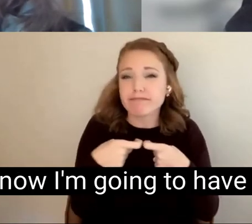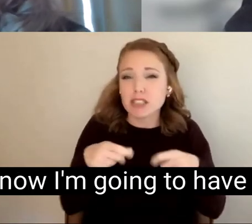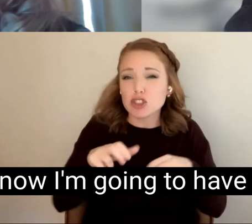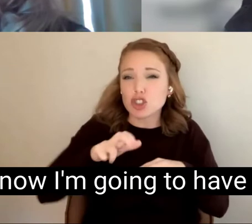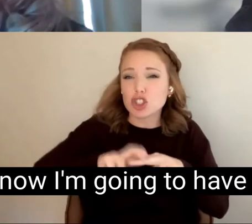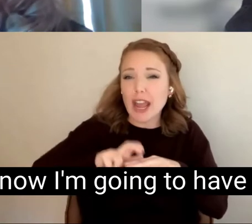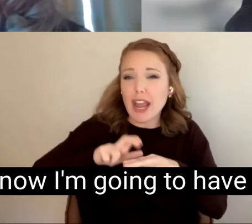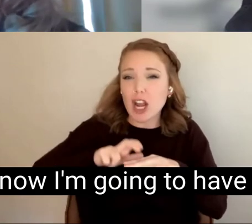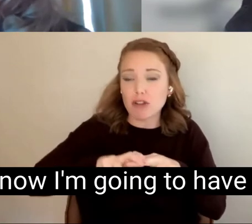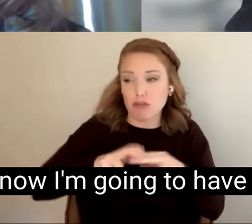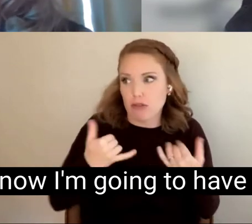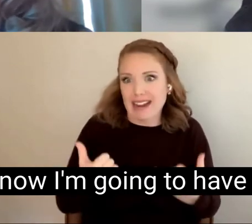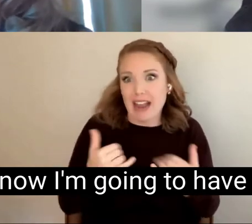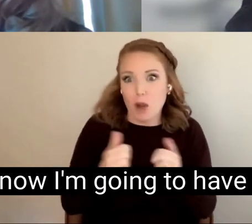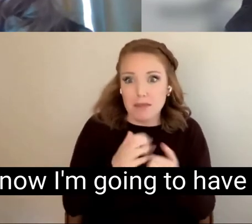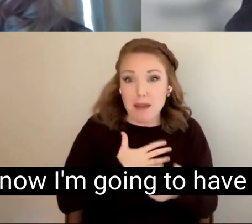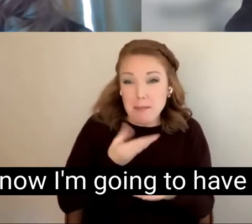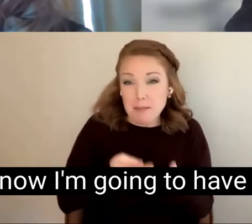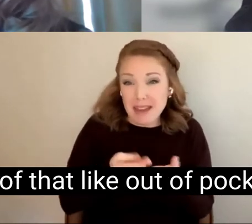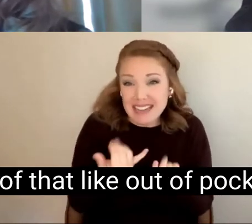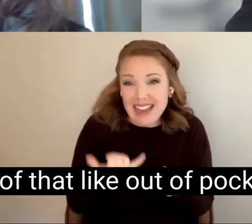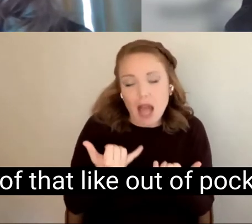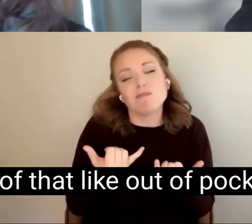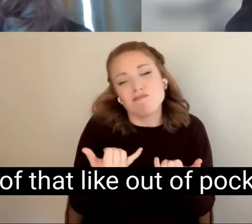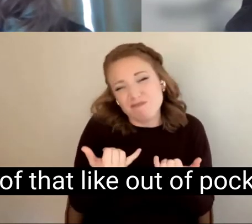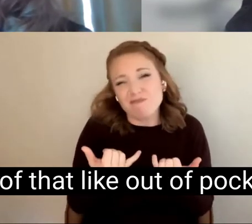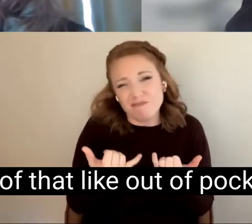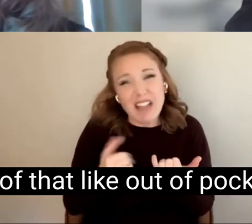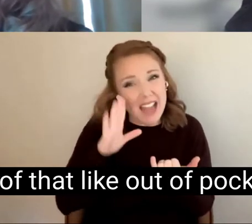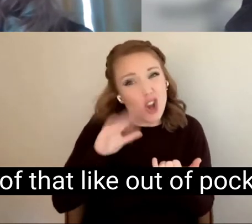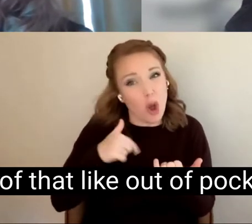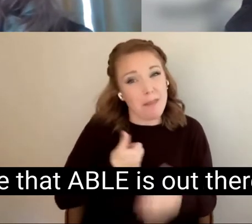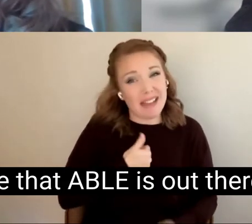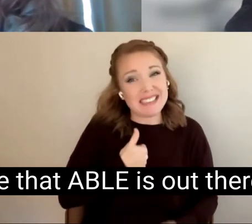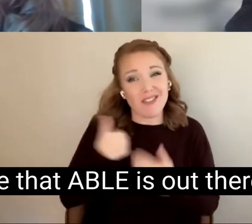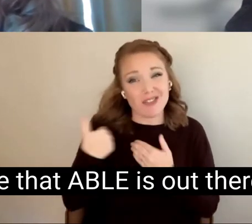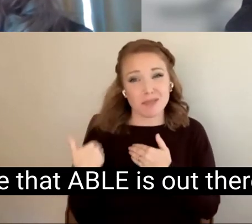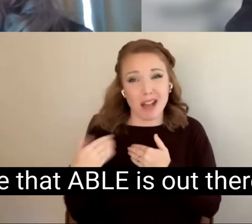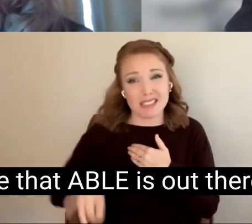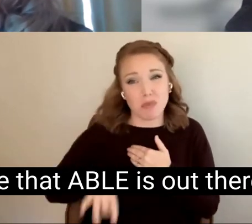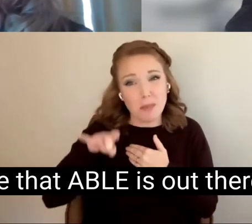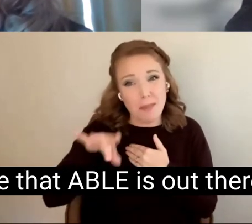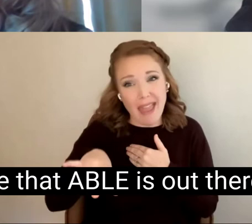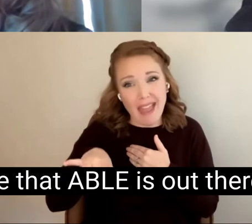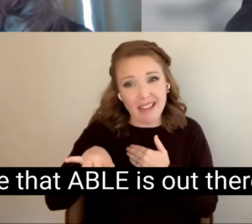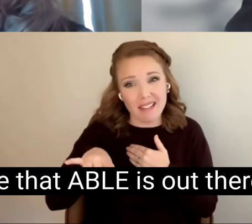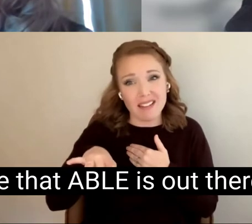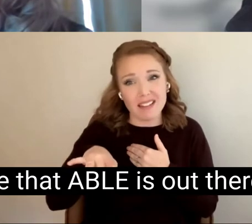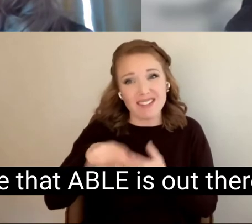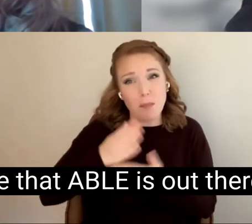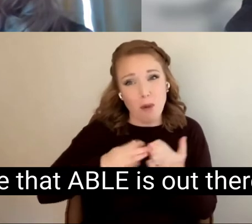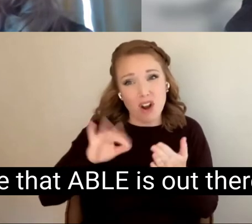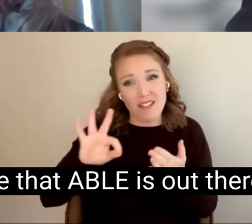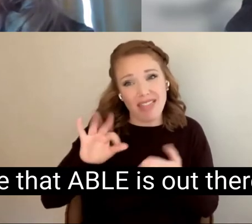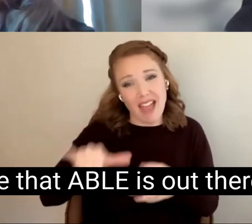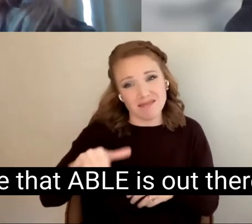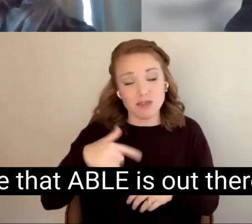have, I know I'm going to have to pay part of that like out of pocket. So I have that ABLE is out there to kind of